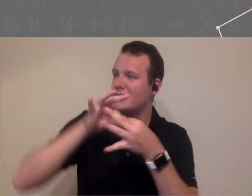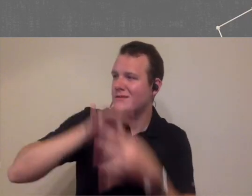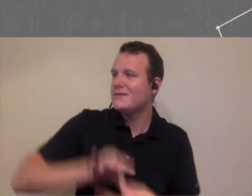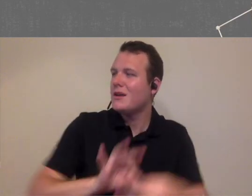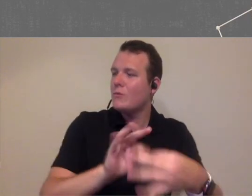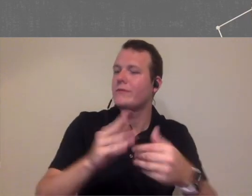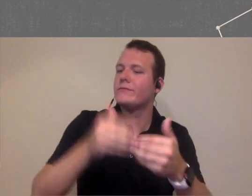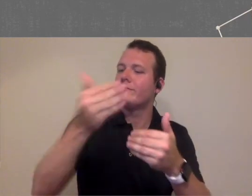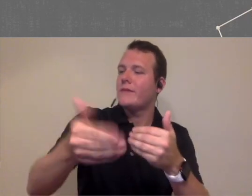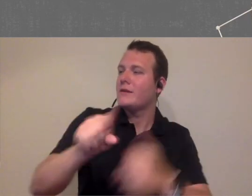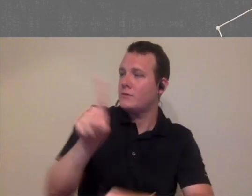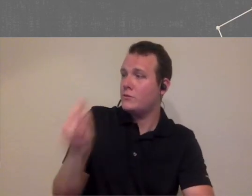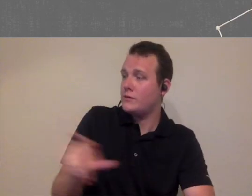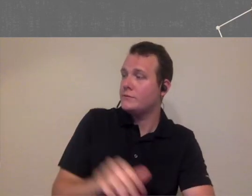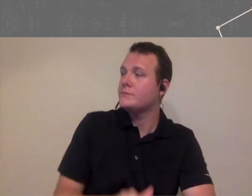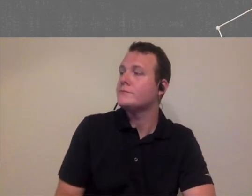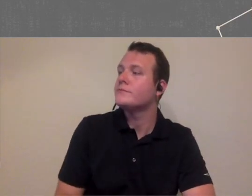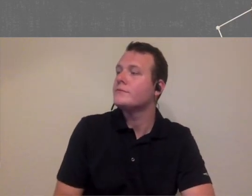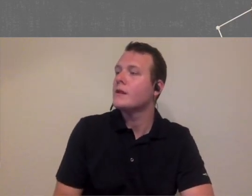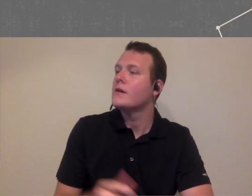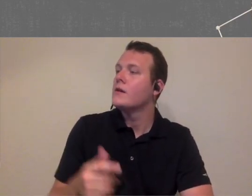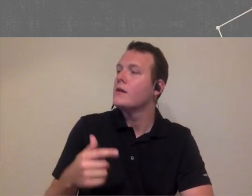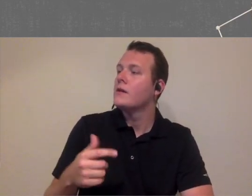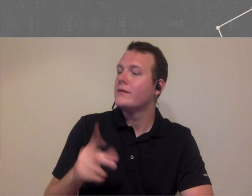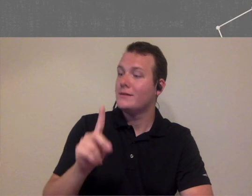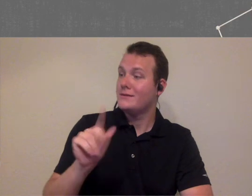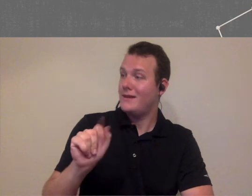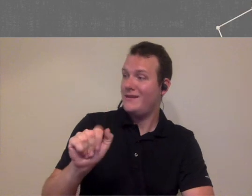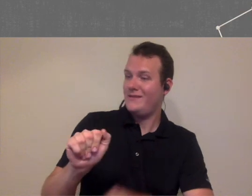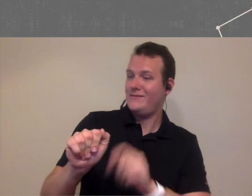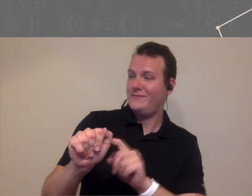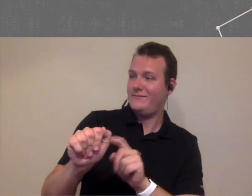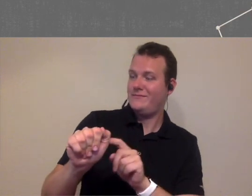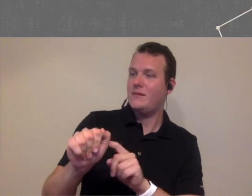of segues into the next the next question is we're thinking of data is